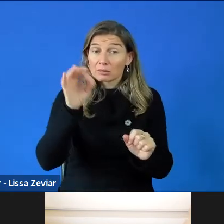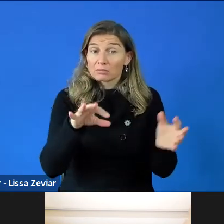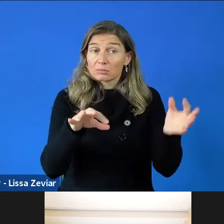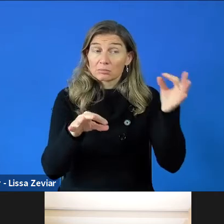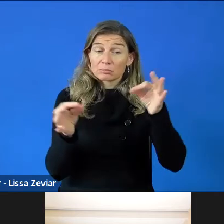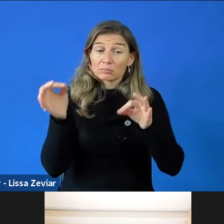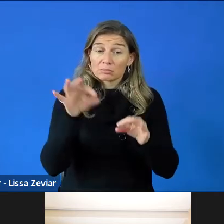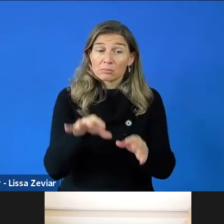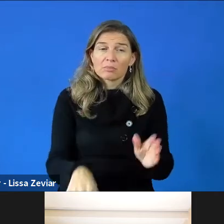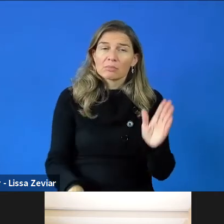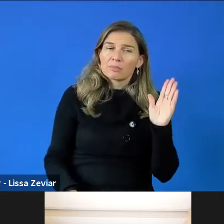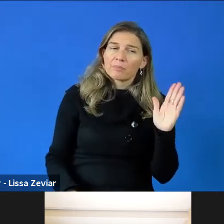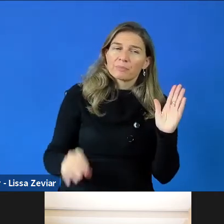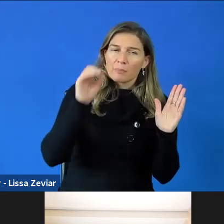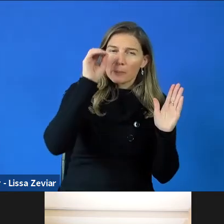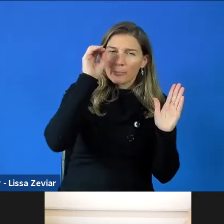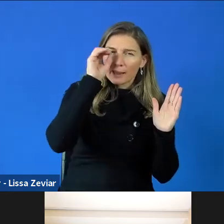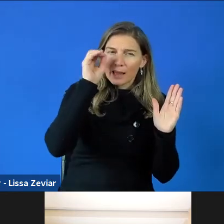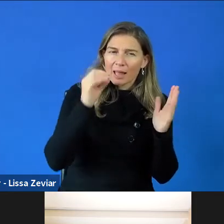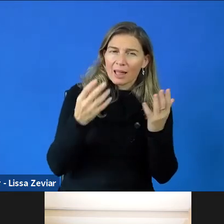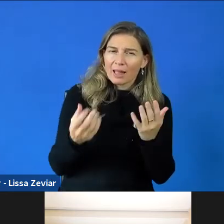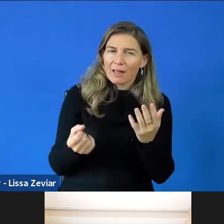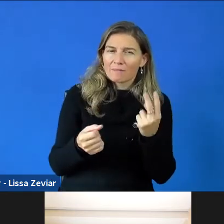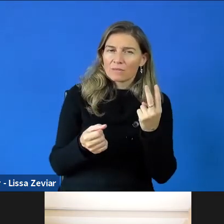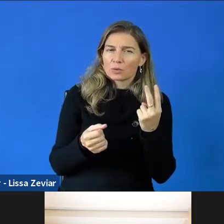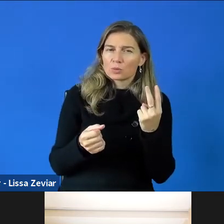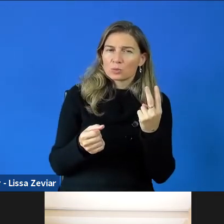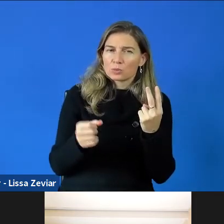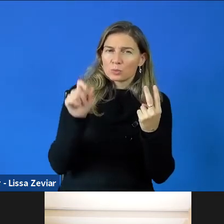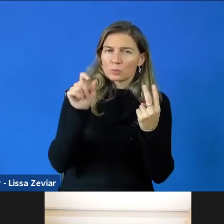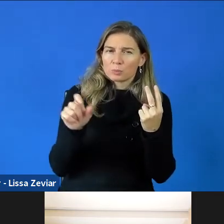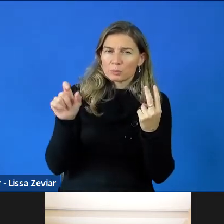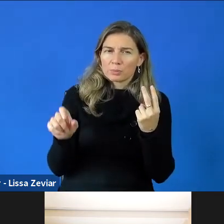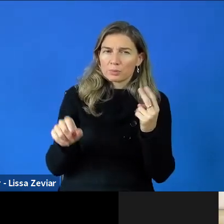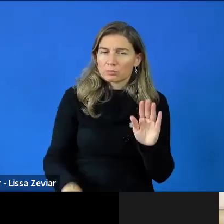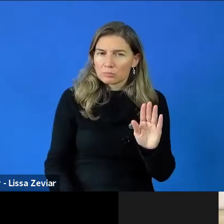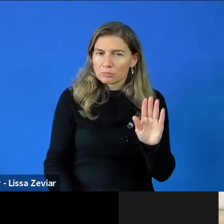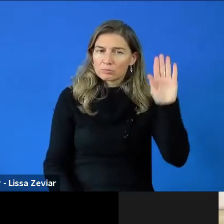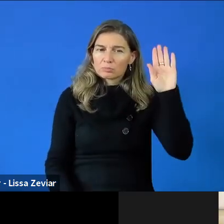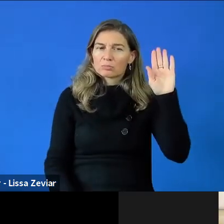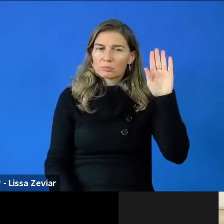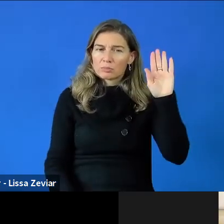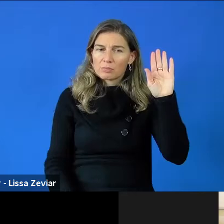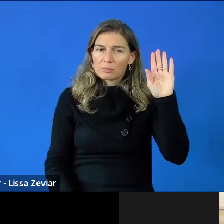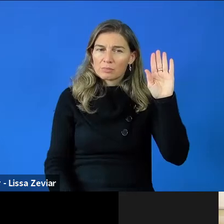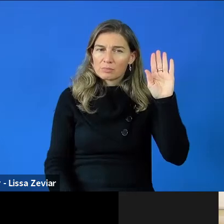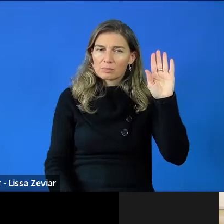We have two persons asking for the floor. Is it okay? Sure.